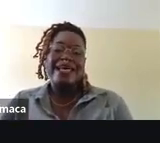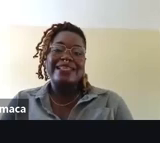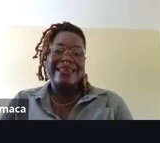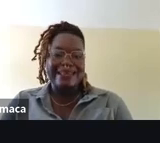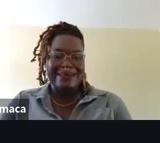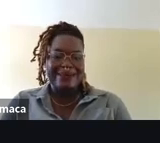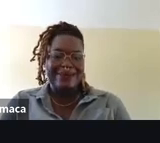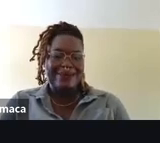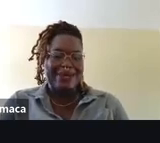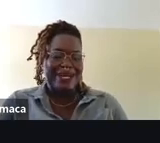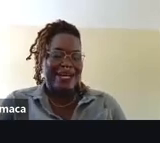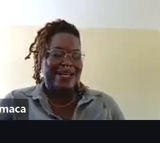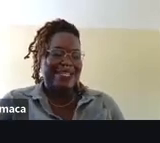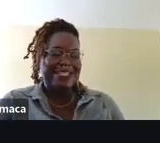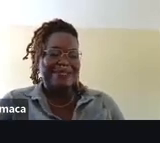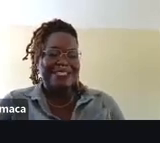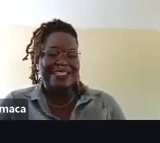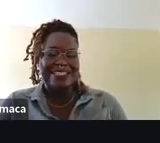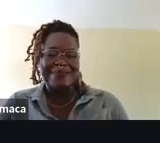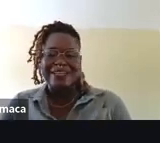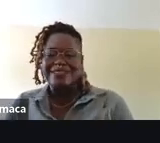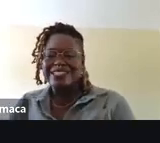And thank you. My name is Zee Xaymaca.